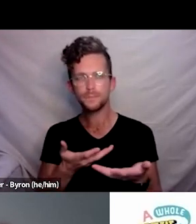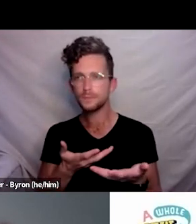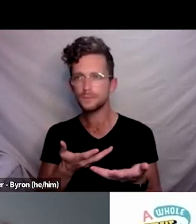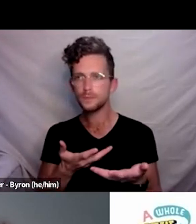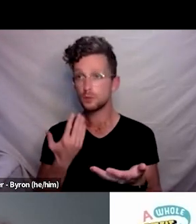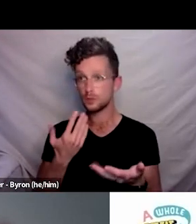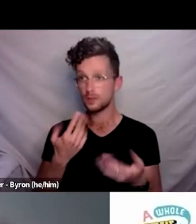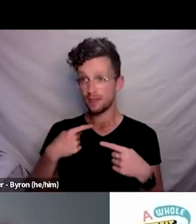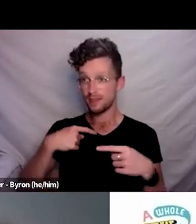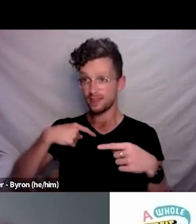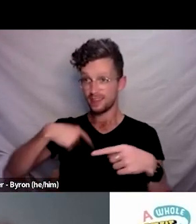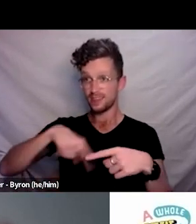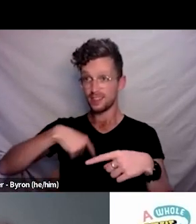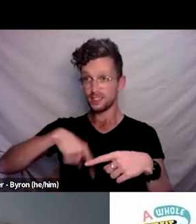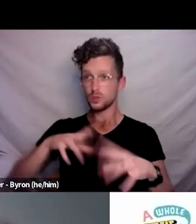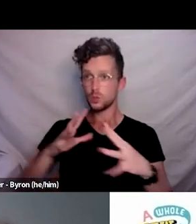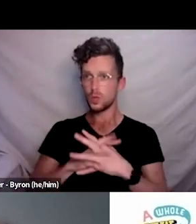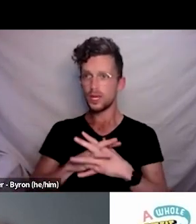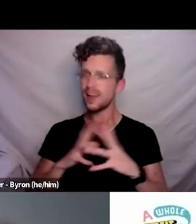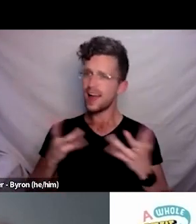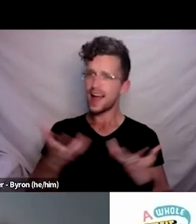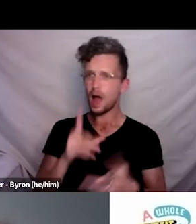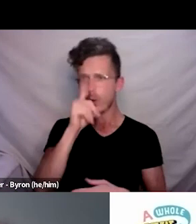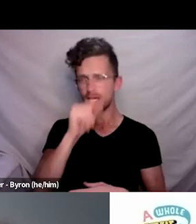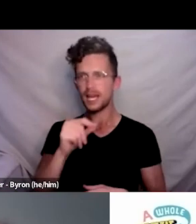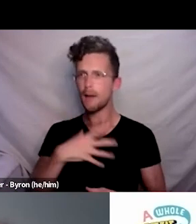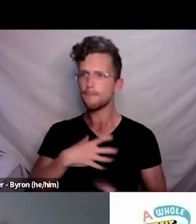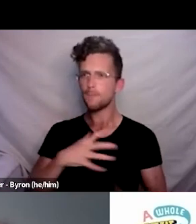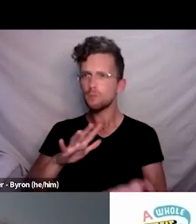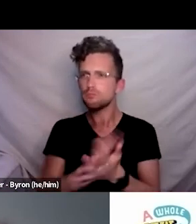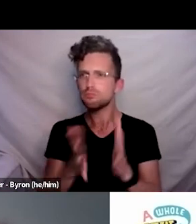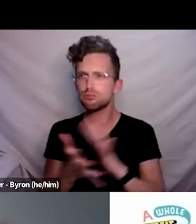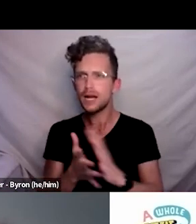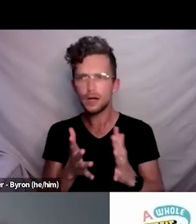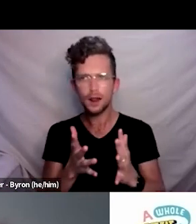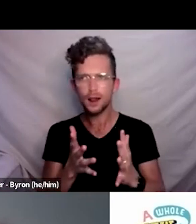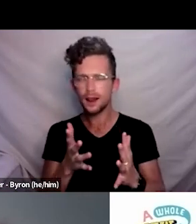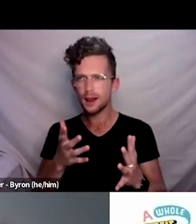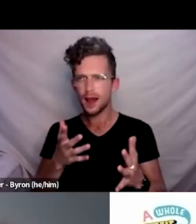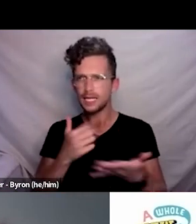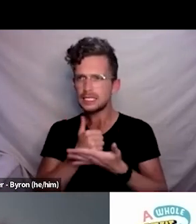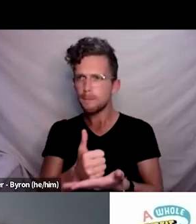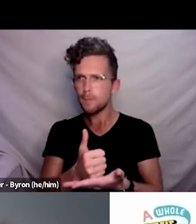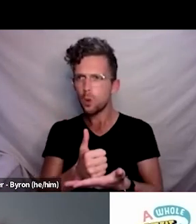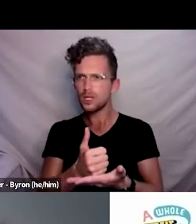we can just help a bit more on the ground through putting some people into just help coordinate some of those things so it’s